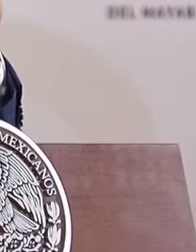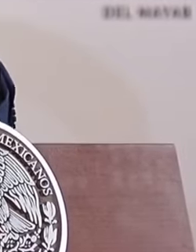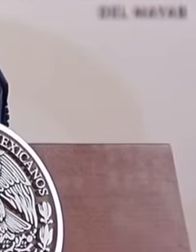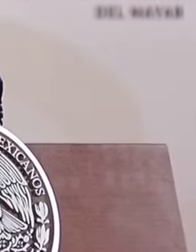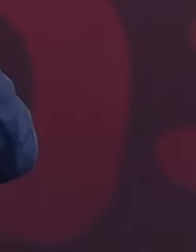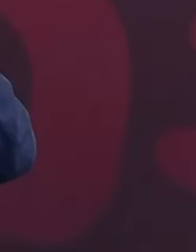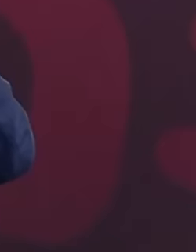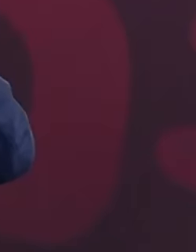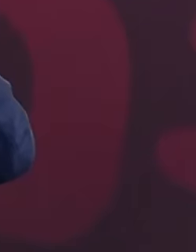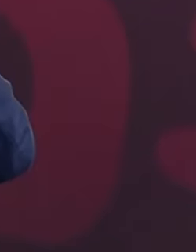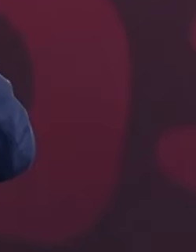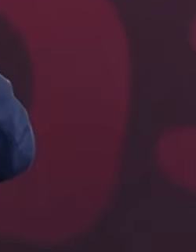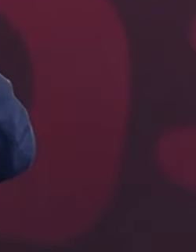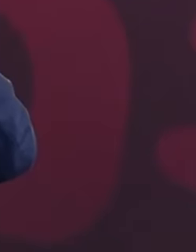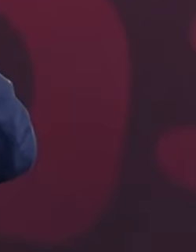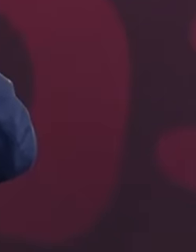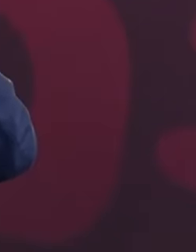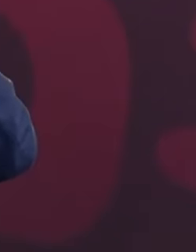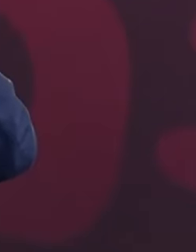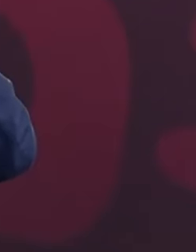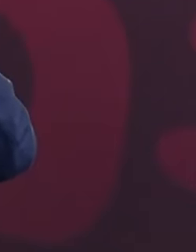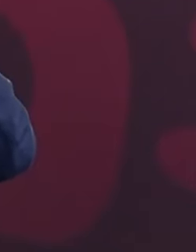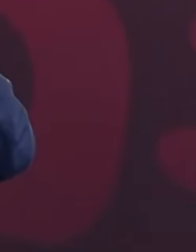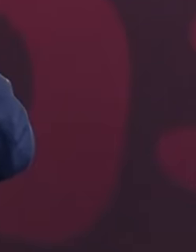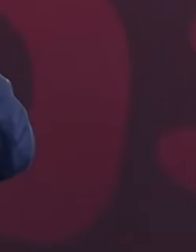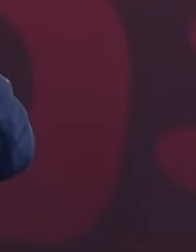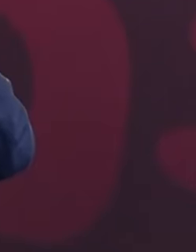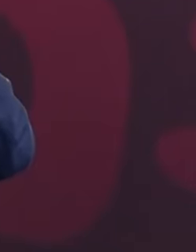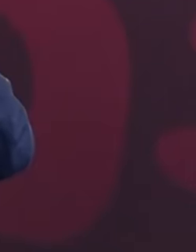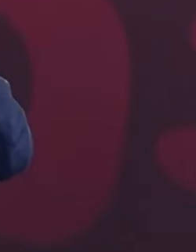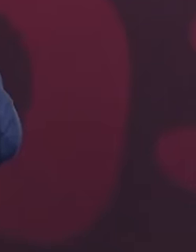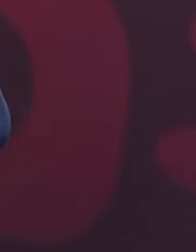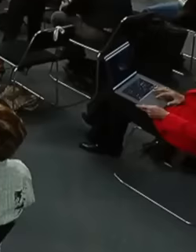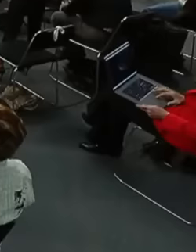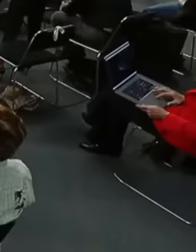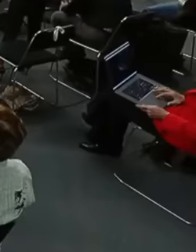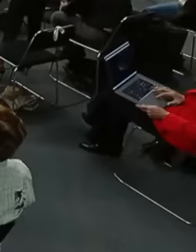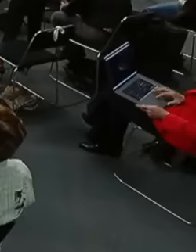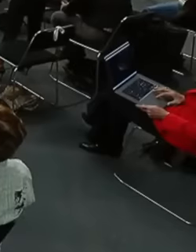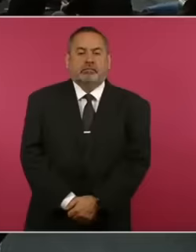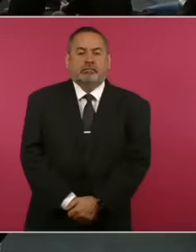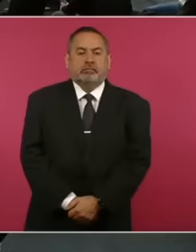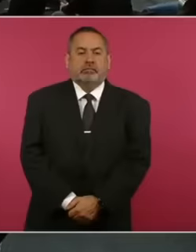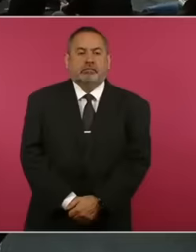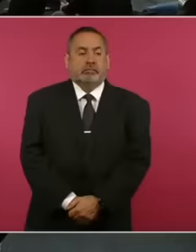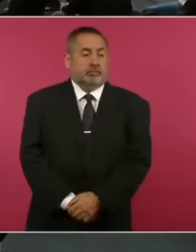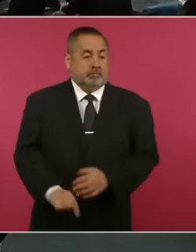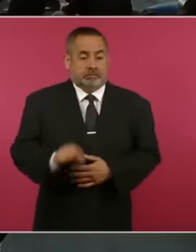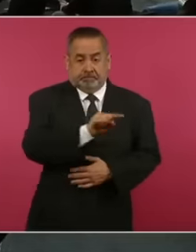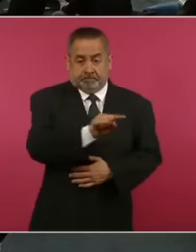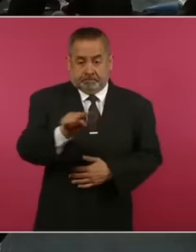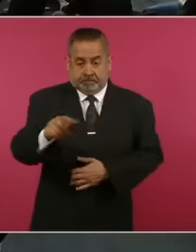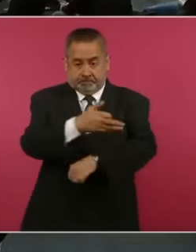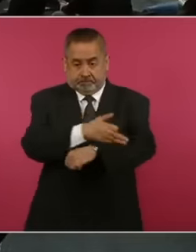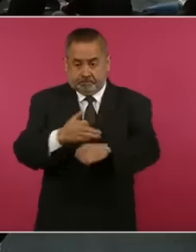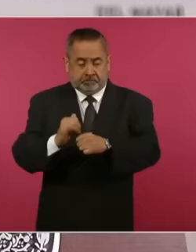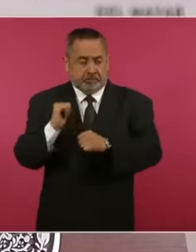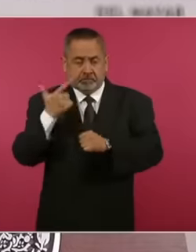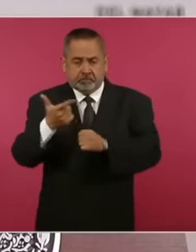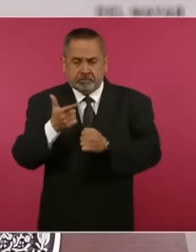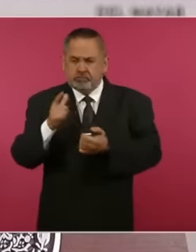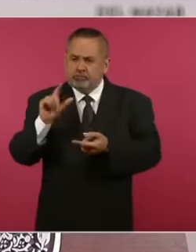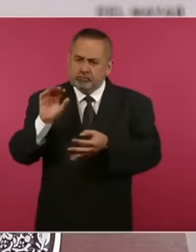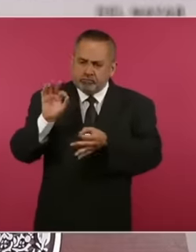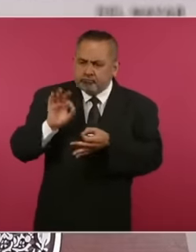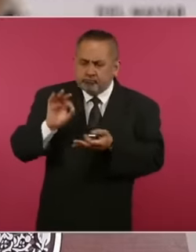welfare program, a portion, no matter how small, of the national budget, that did not